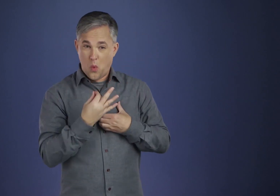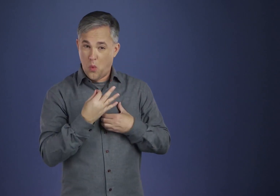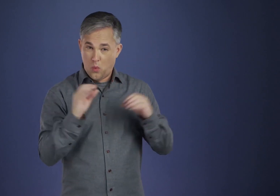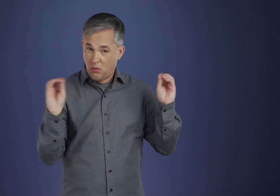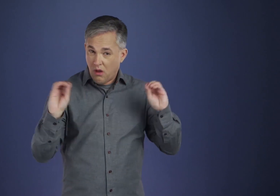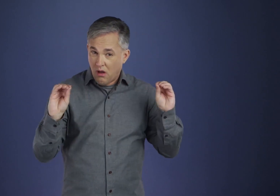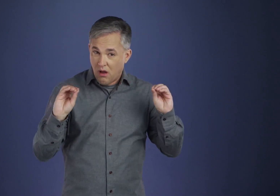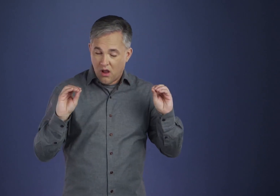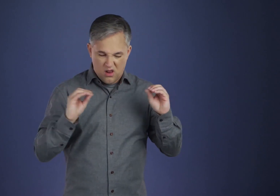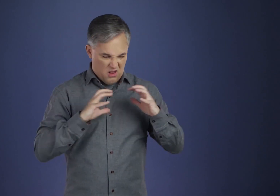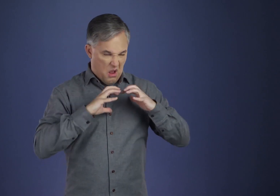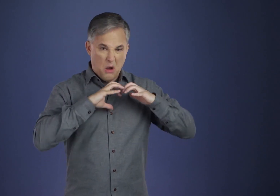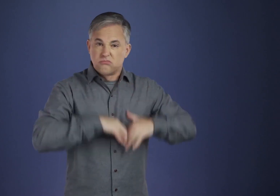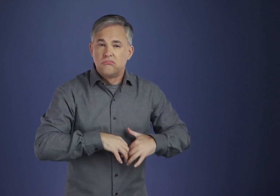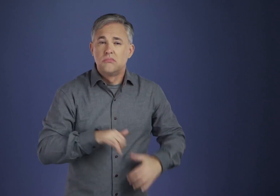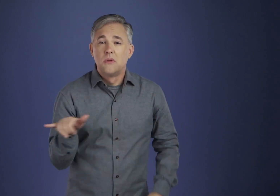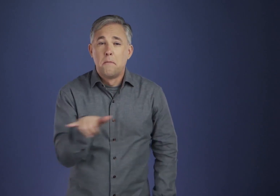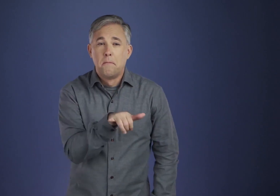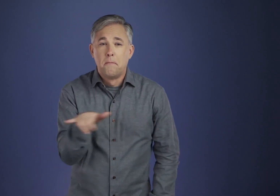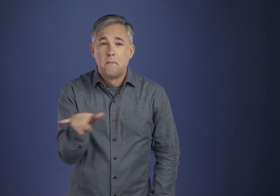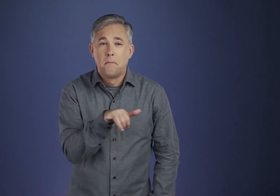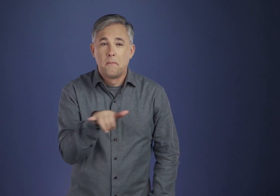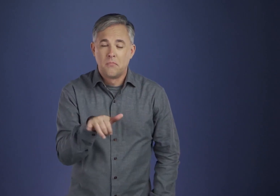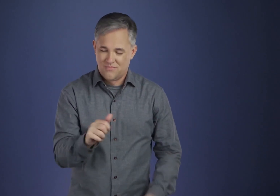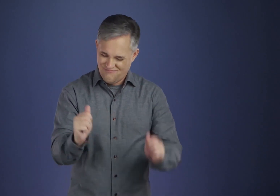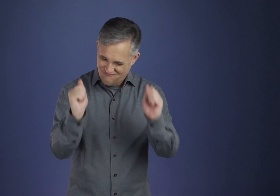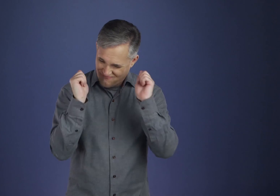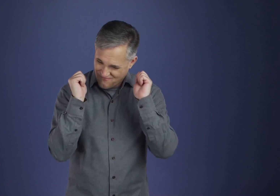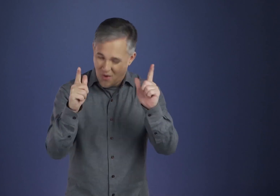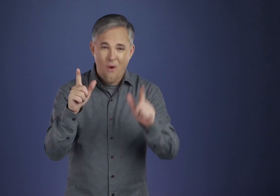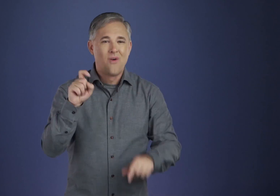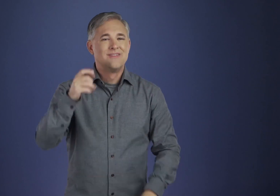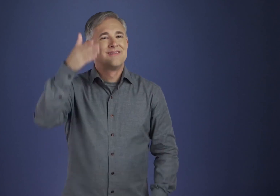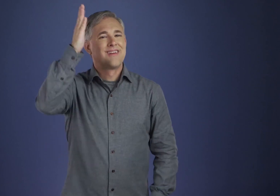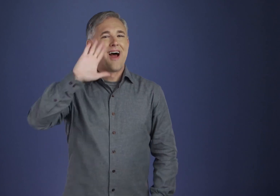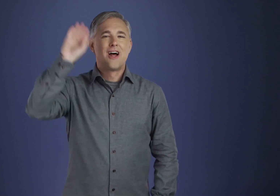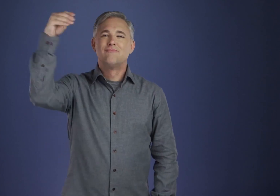so can the soul. We all need the light of God's reality,